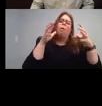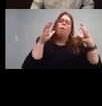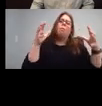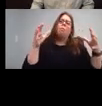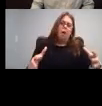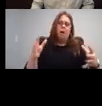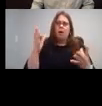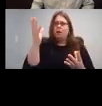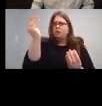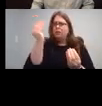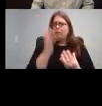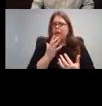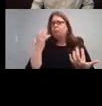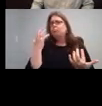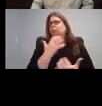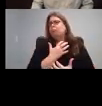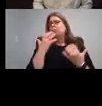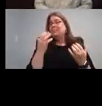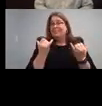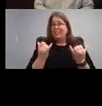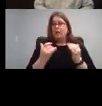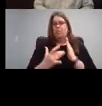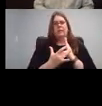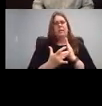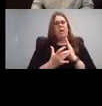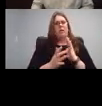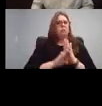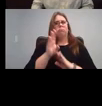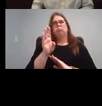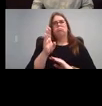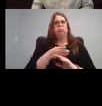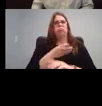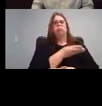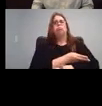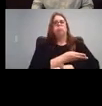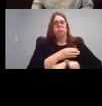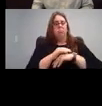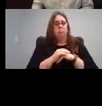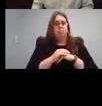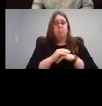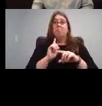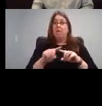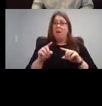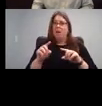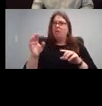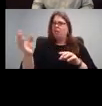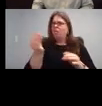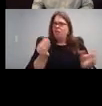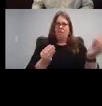are in that information age now. However, it got really overwhelming so schools were closing.